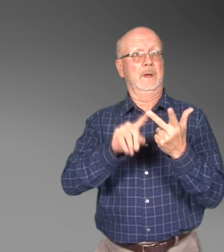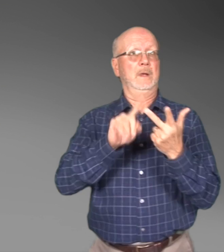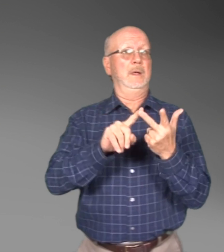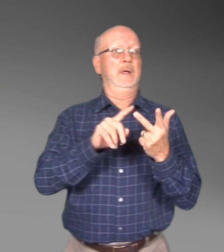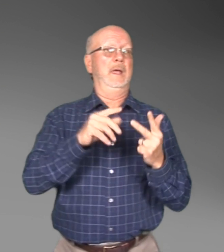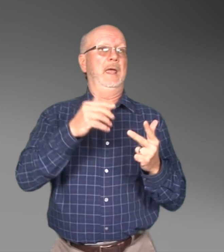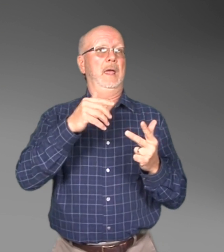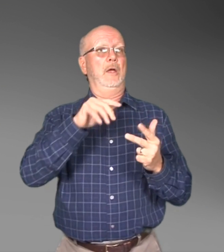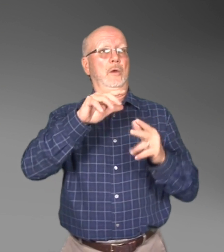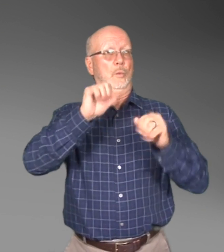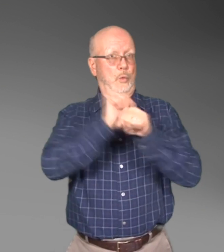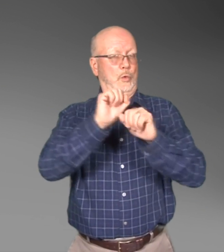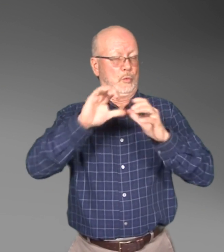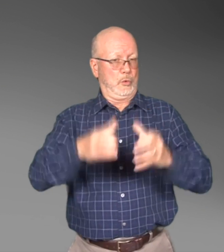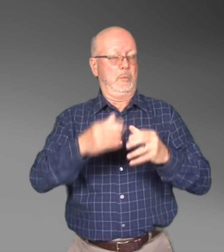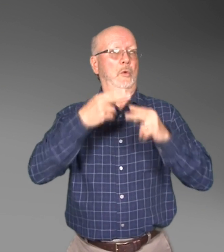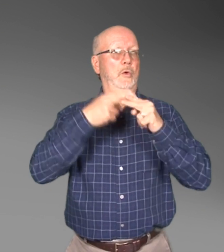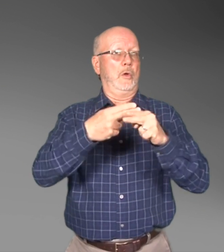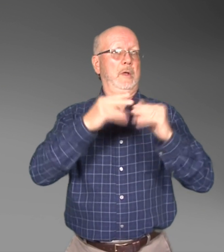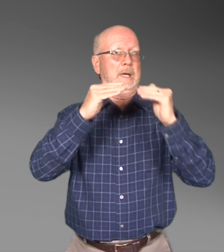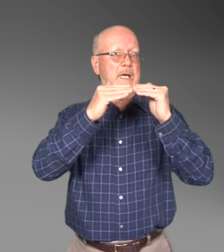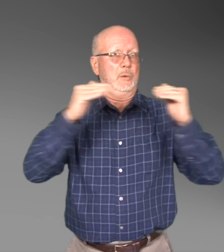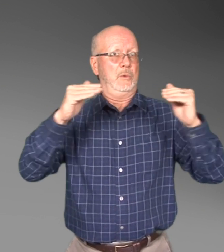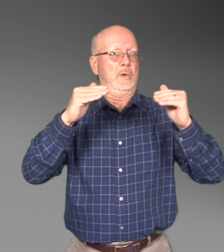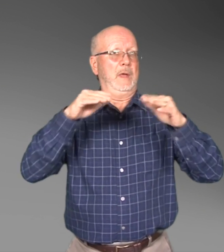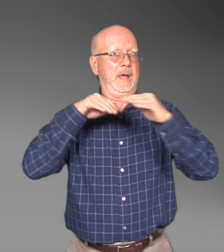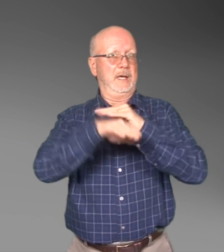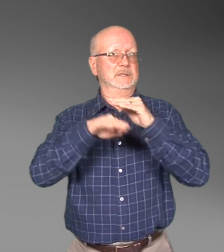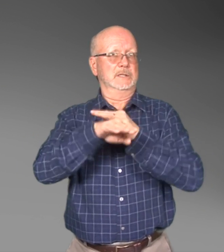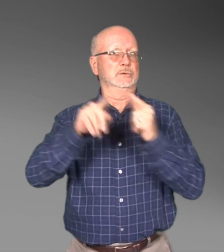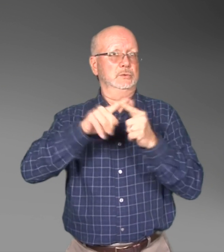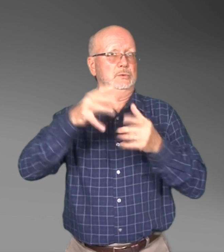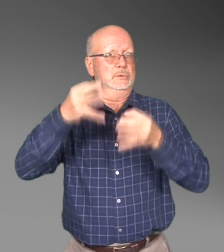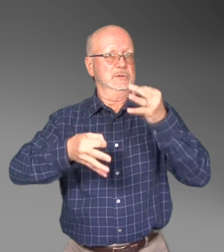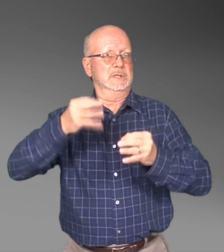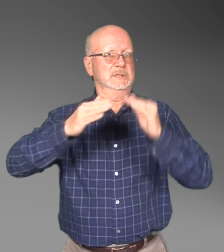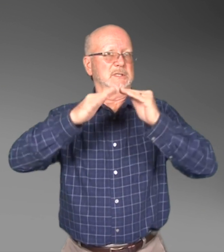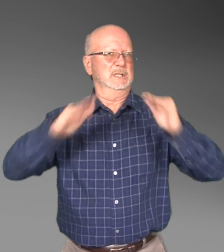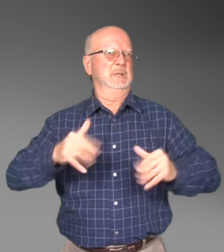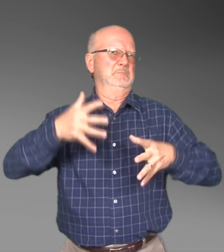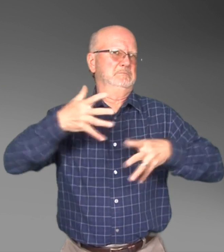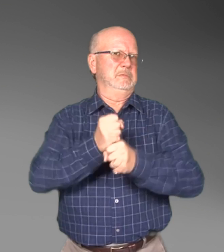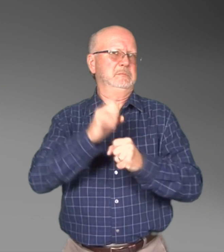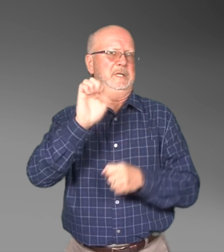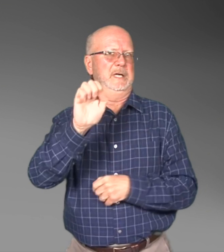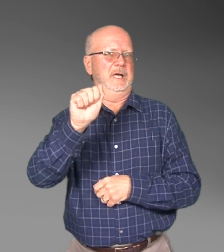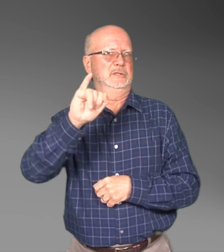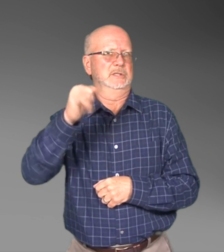There's the third work group, Equal Access in the Justice System, which develops technical